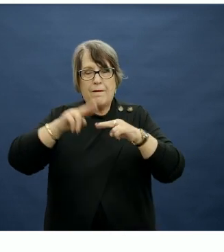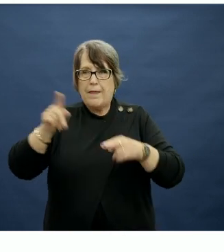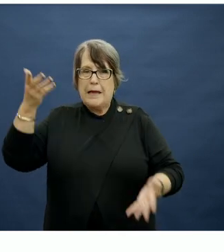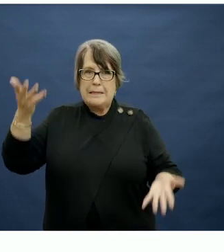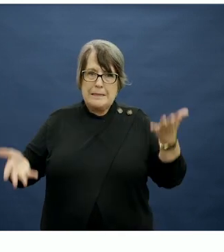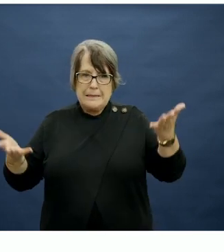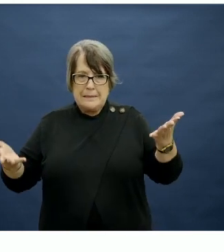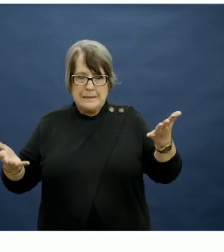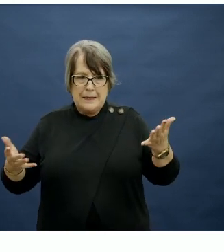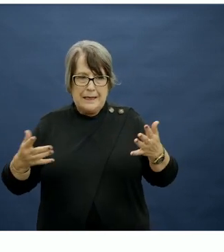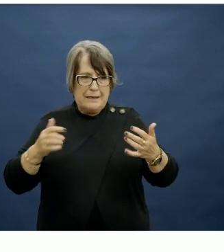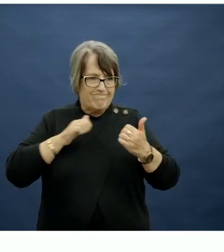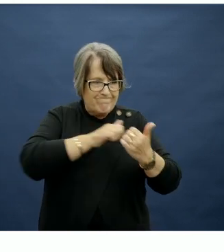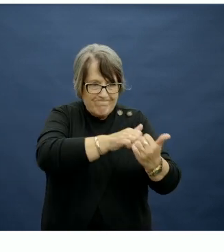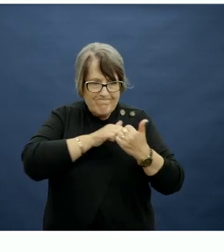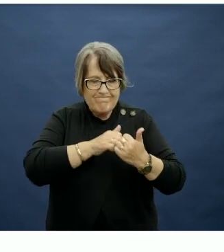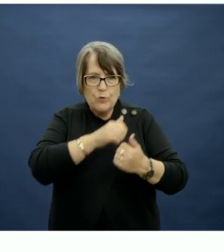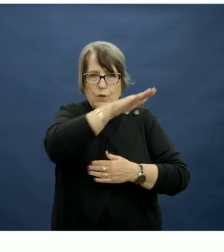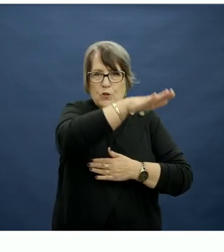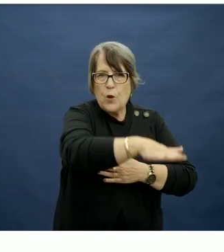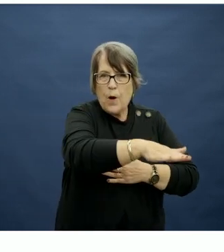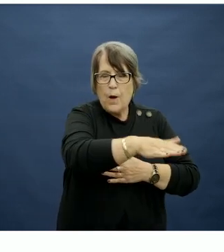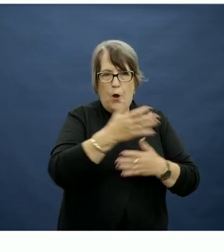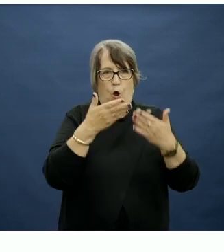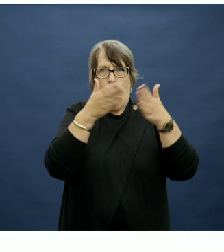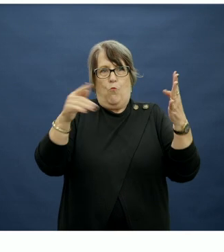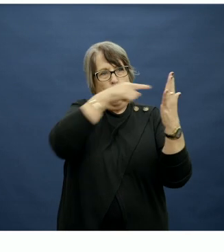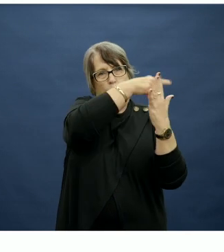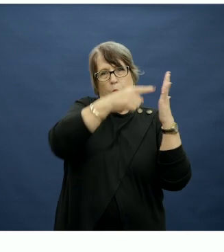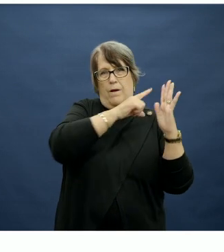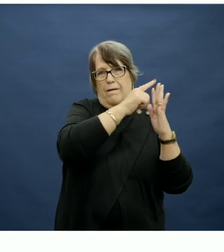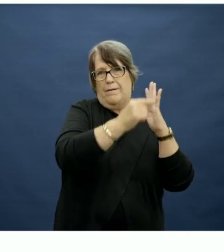up, compromising, trading off a much broader list.